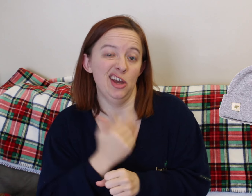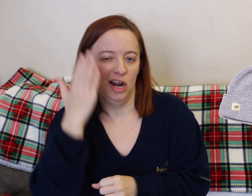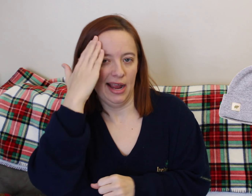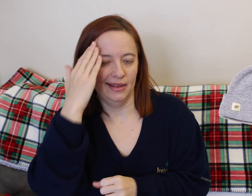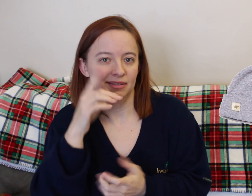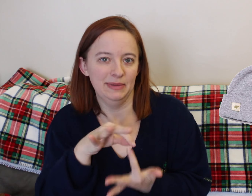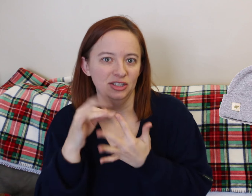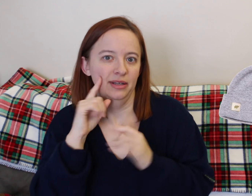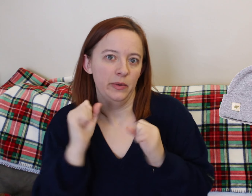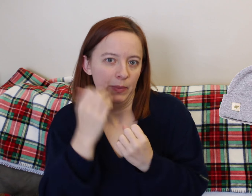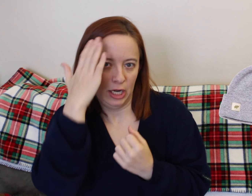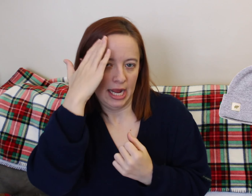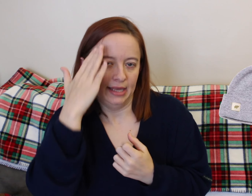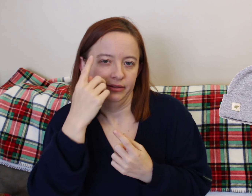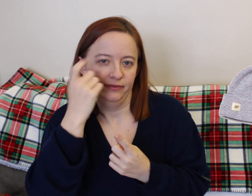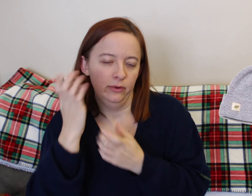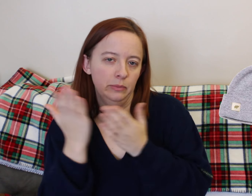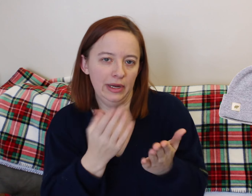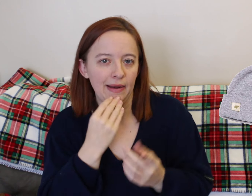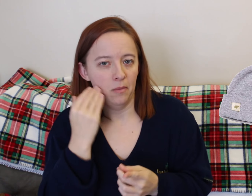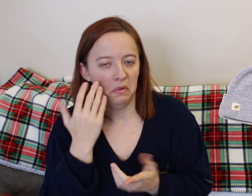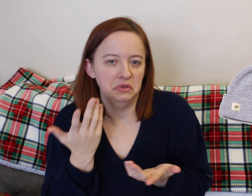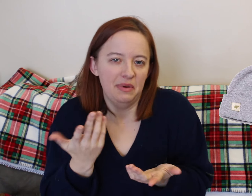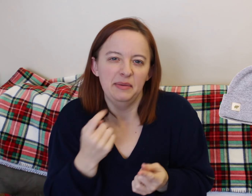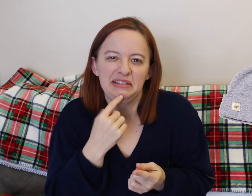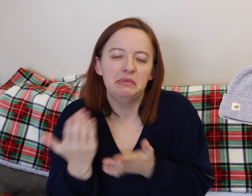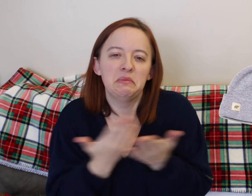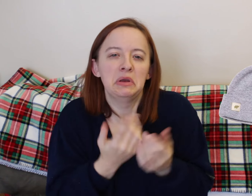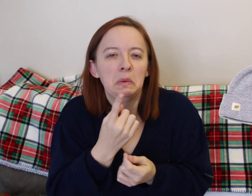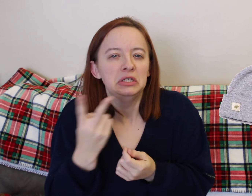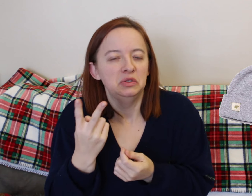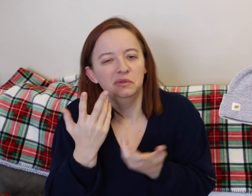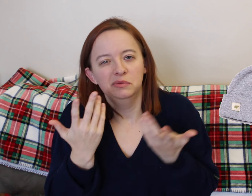Again, up to you. If you want something different than what the hospital provides.